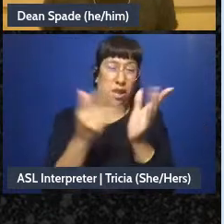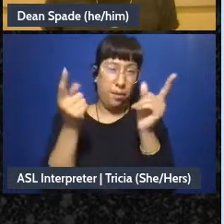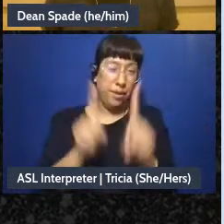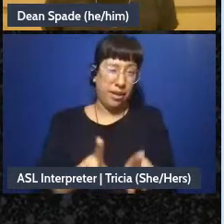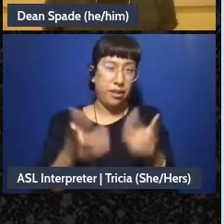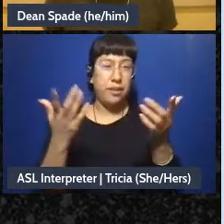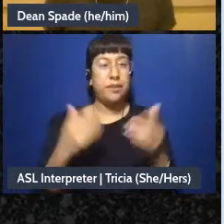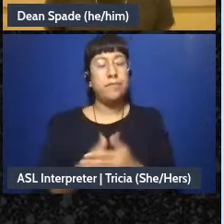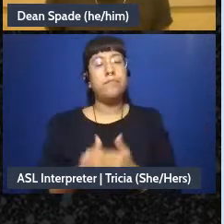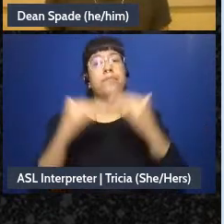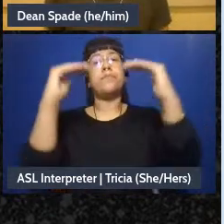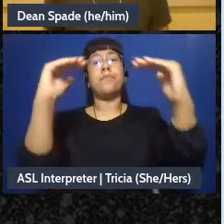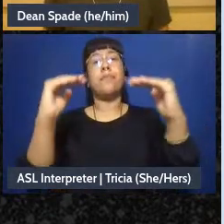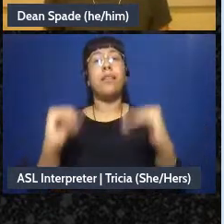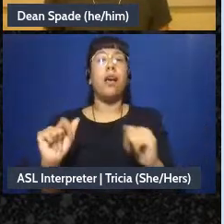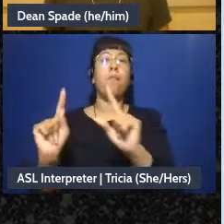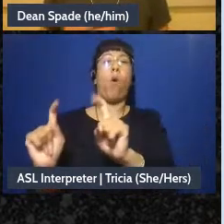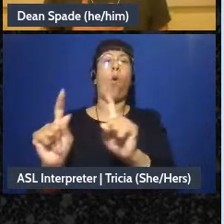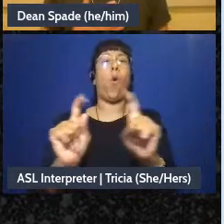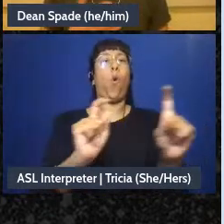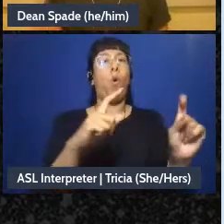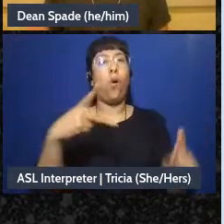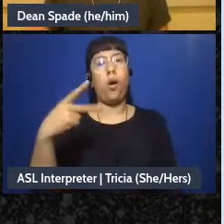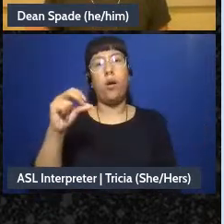Polling. Sometimes, um, a facilitator isn't clear,